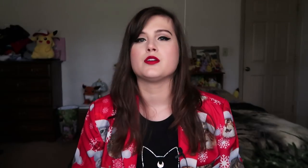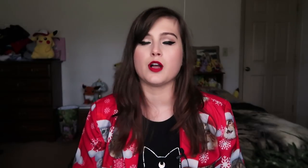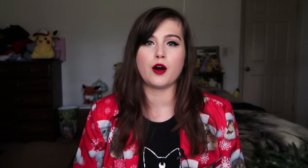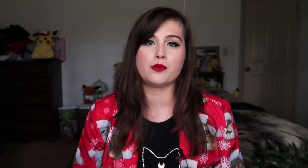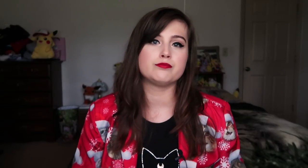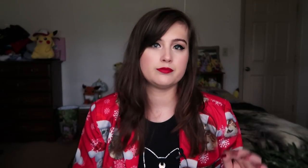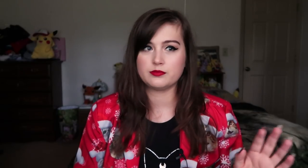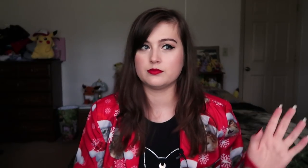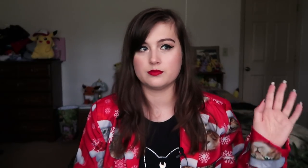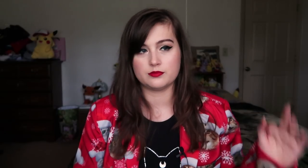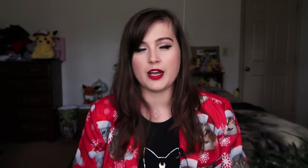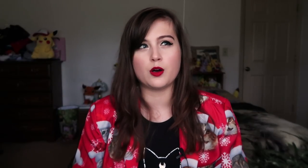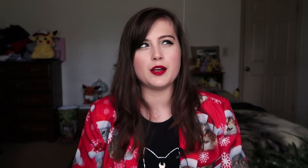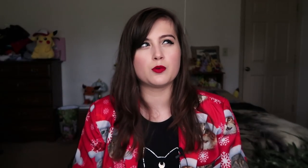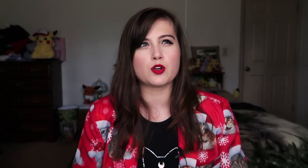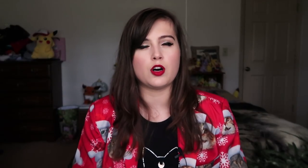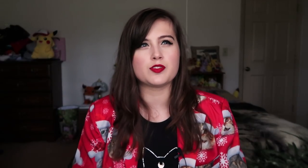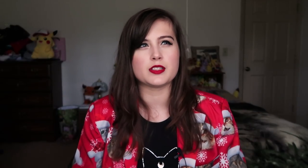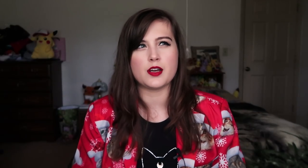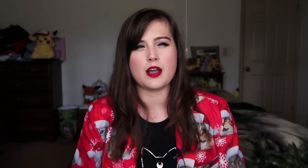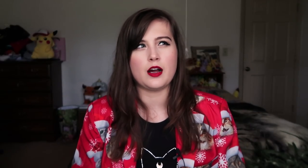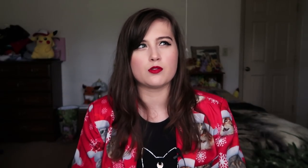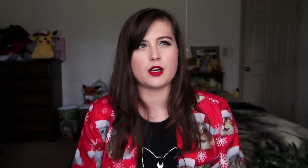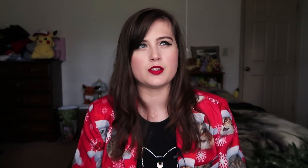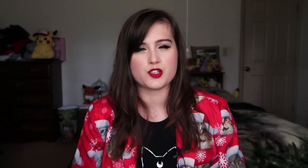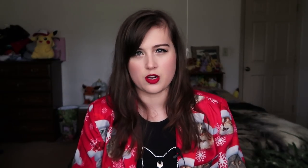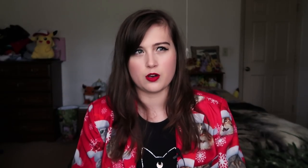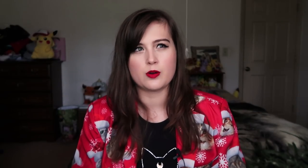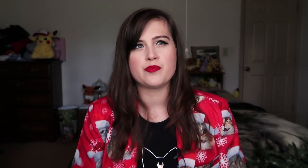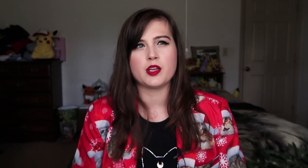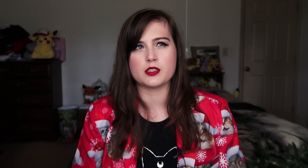so I don't recall if they say that outright in the show,